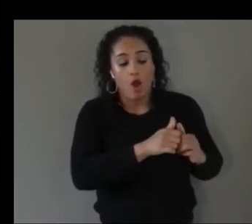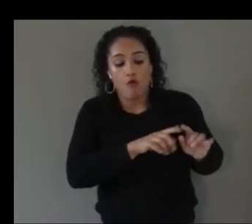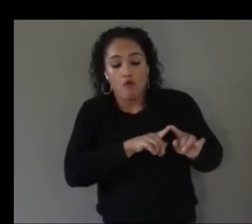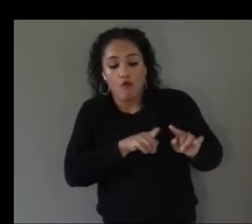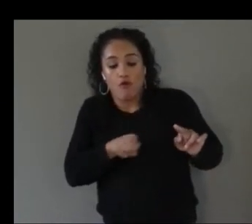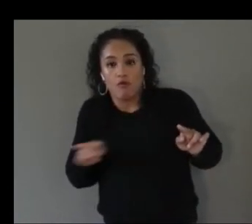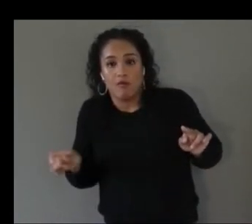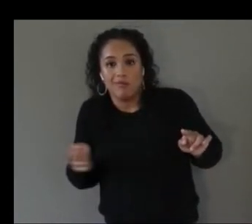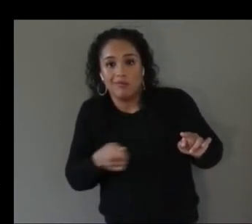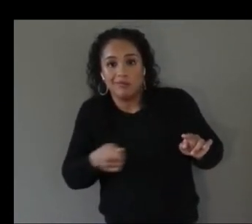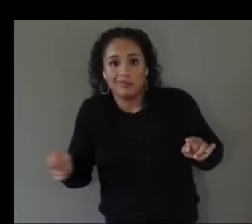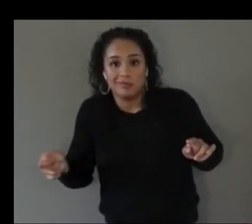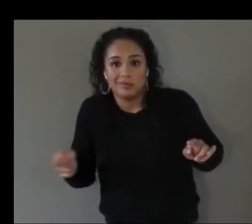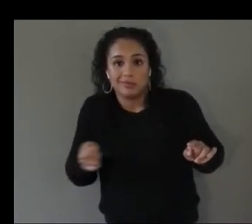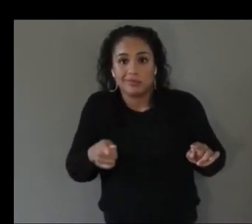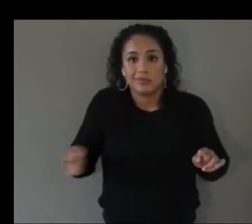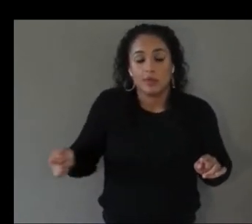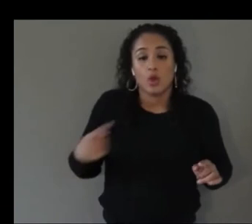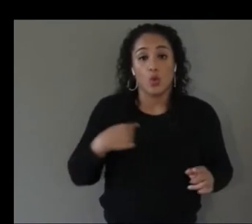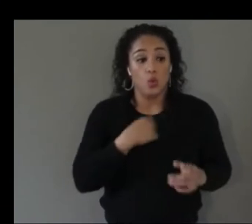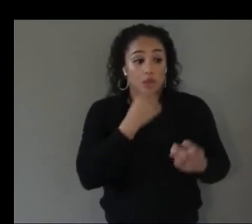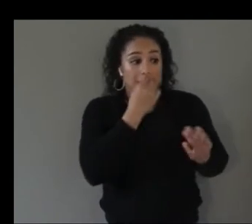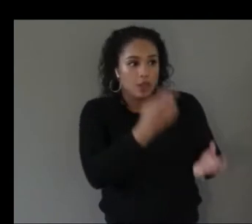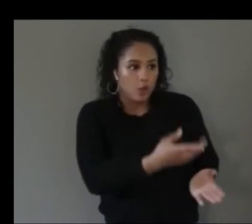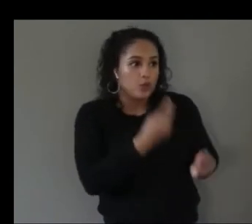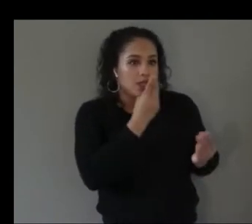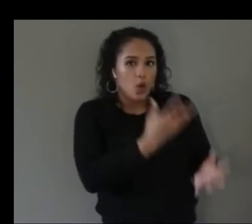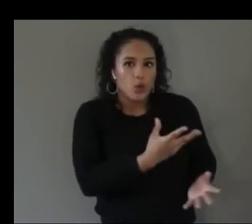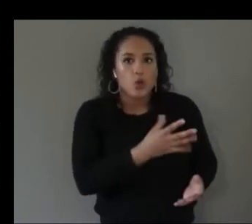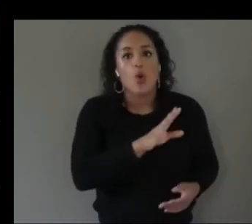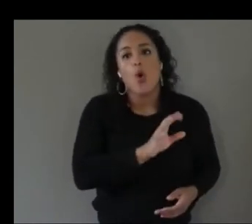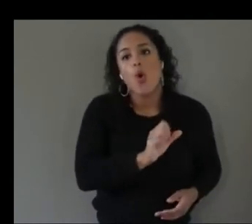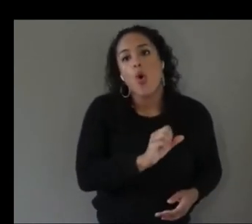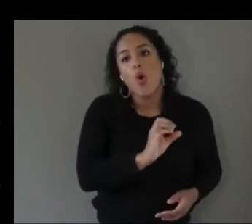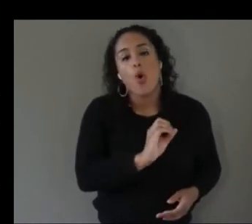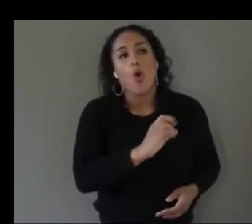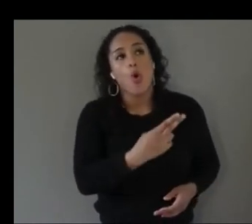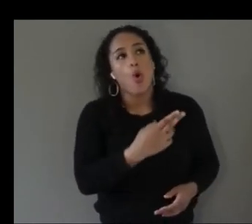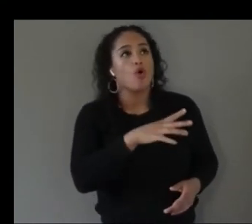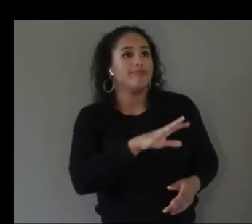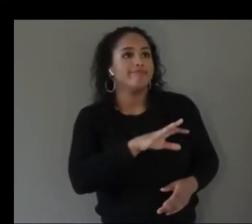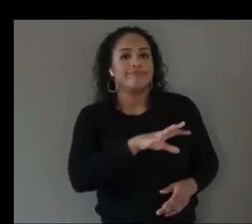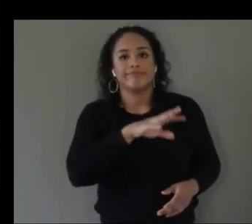like the length of a pen or something like that or the length of your forearm and so we have these